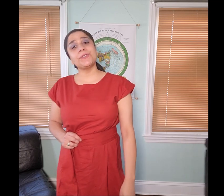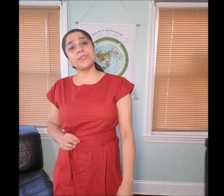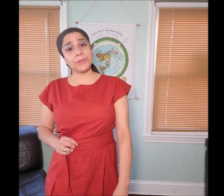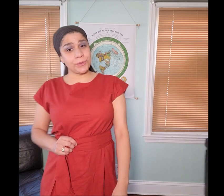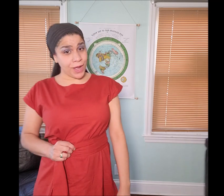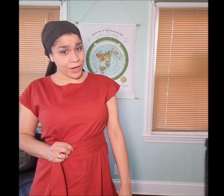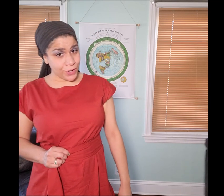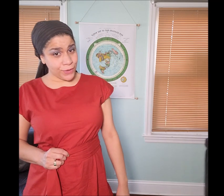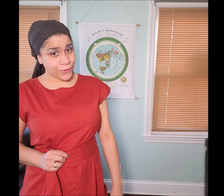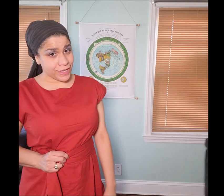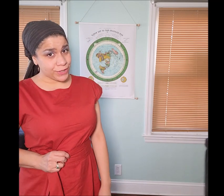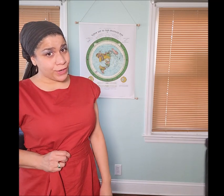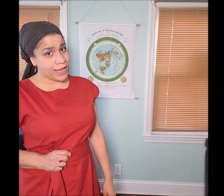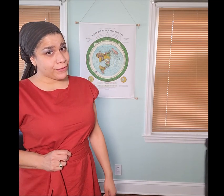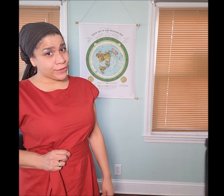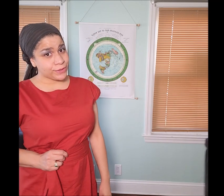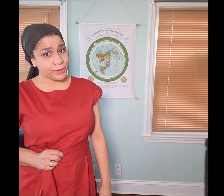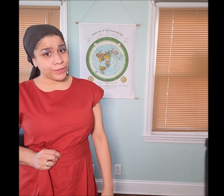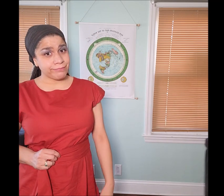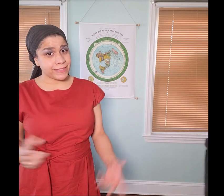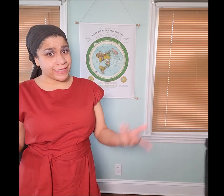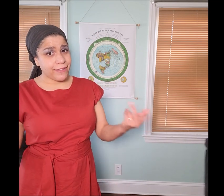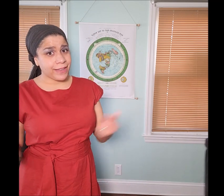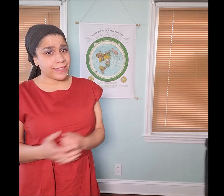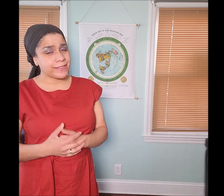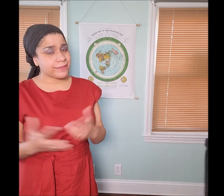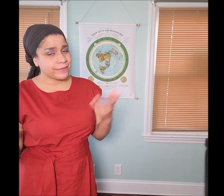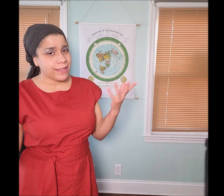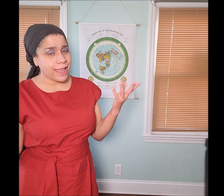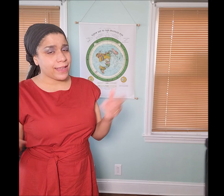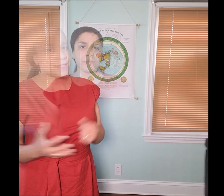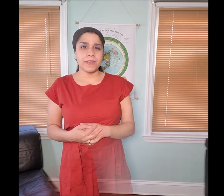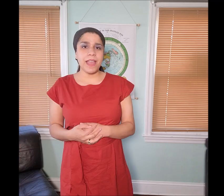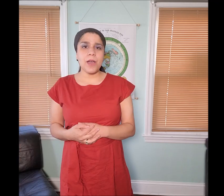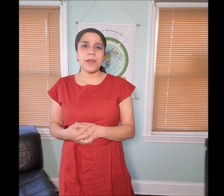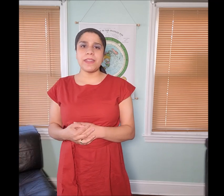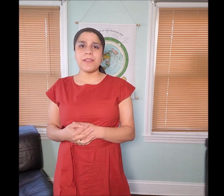those of you who are girlfriends or lovers or surrogates (not sure what to tell you.)